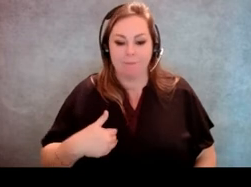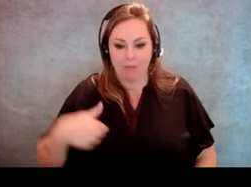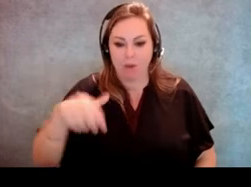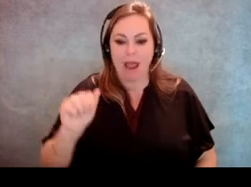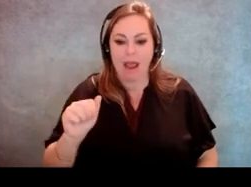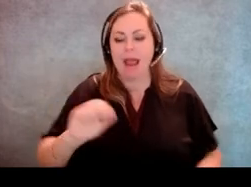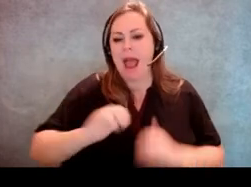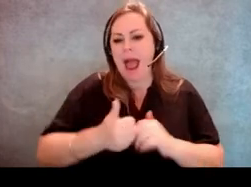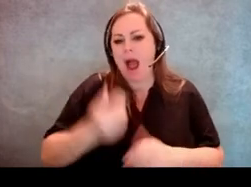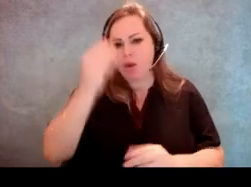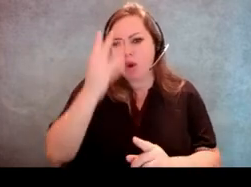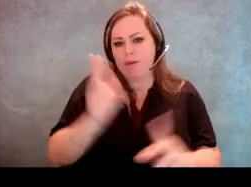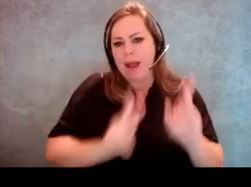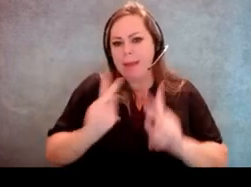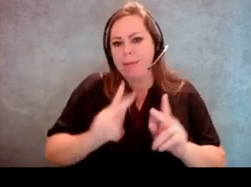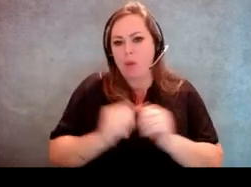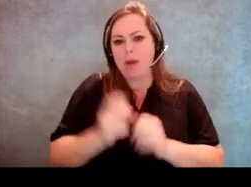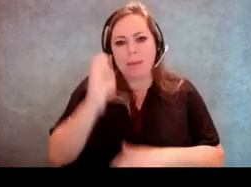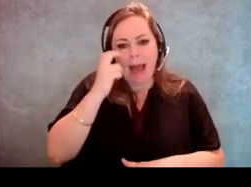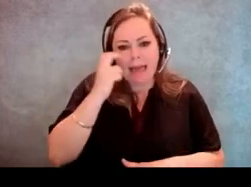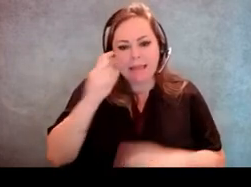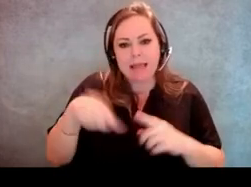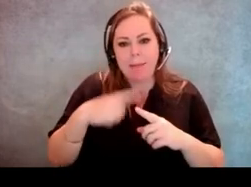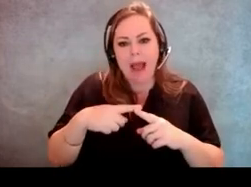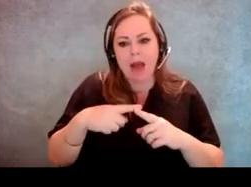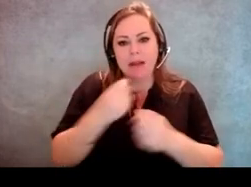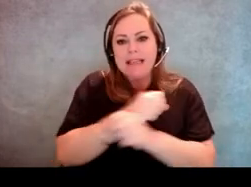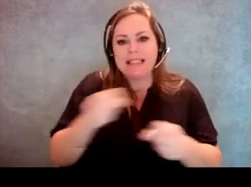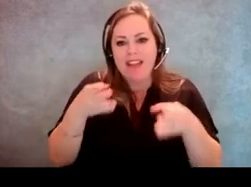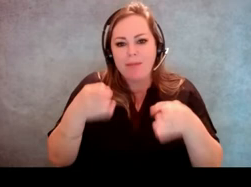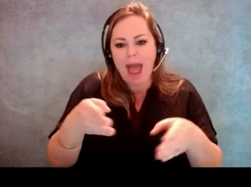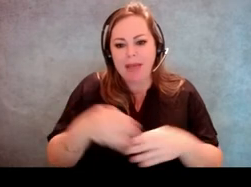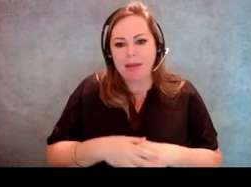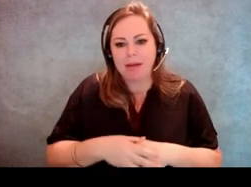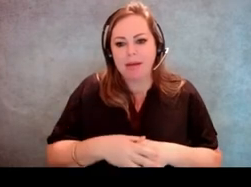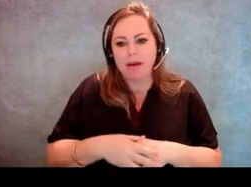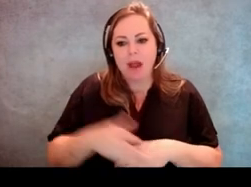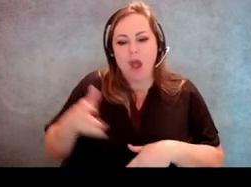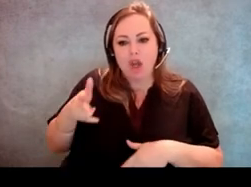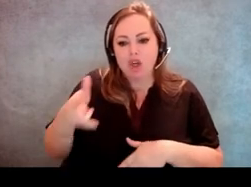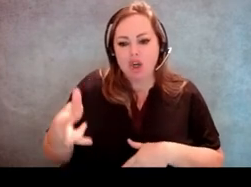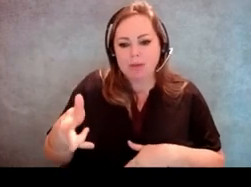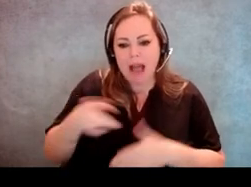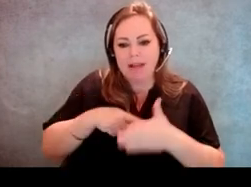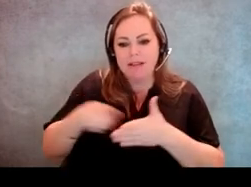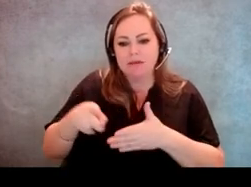How do we notify people with blindness about safe paths, curbside voting, et cetera?